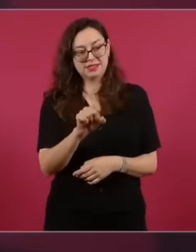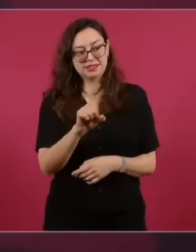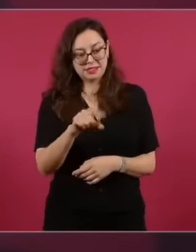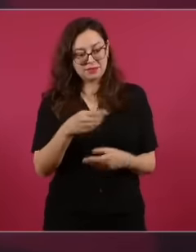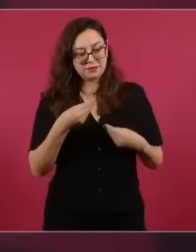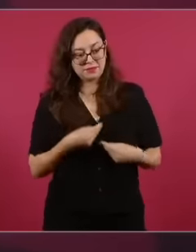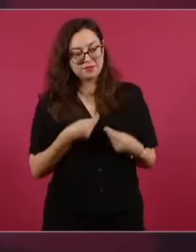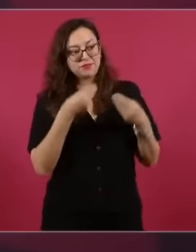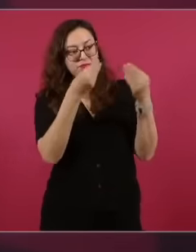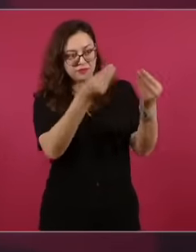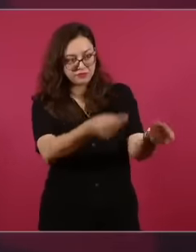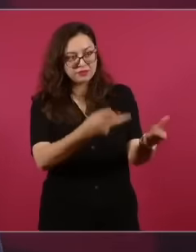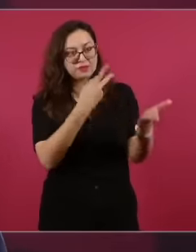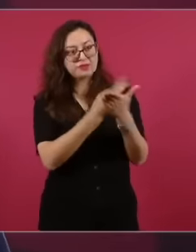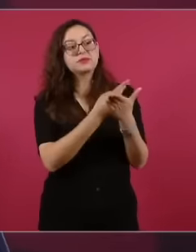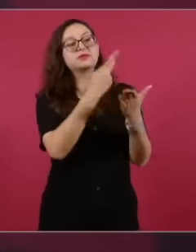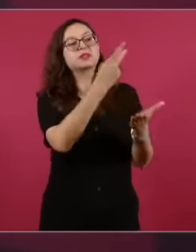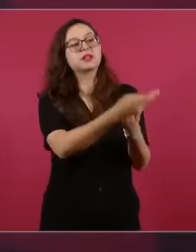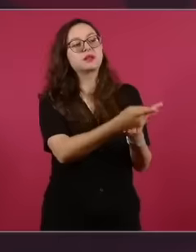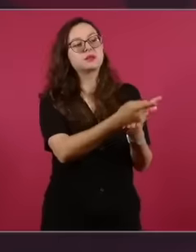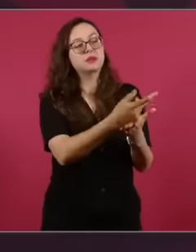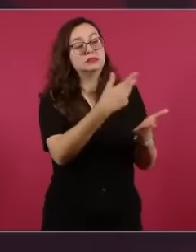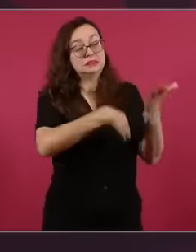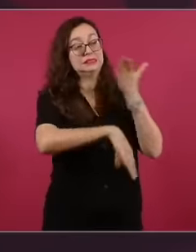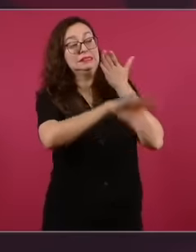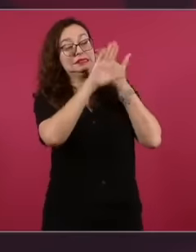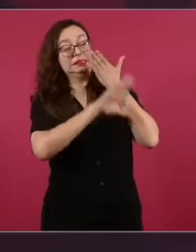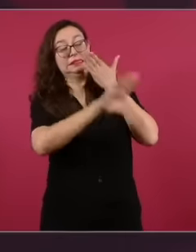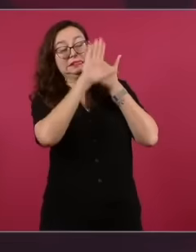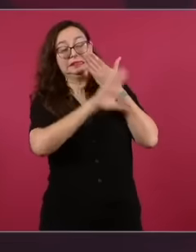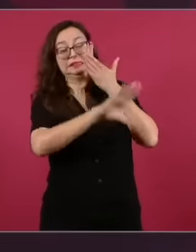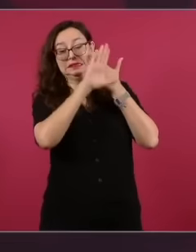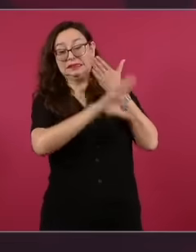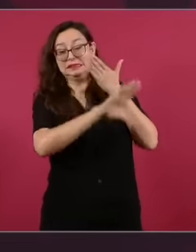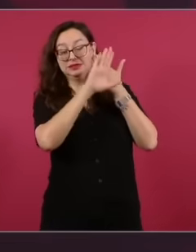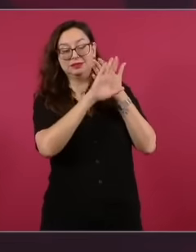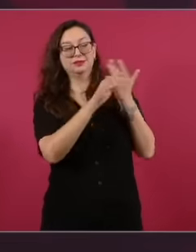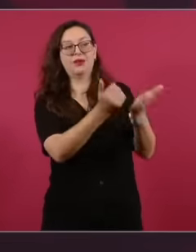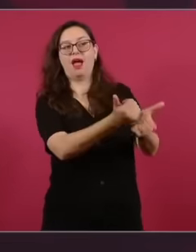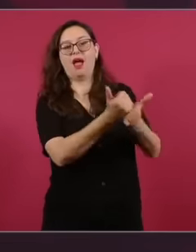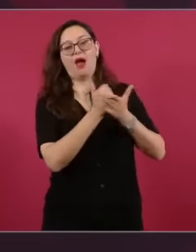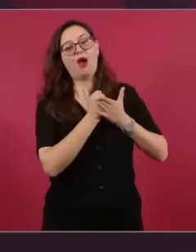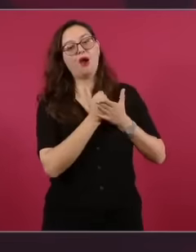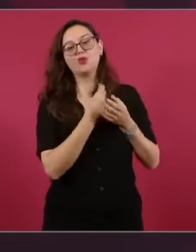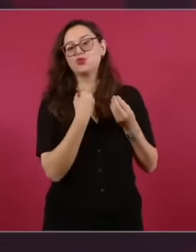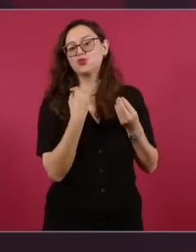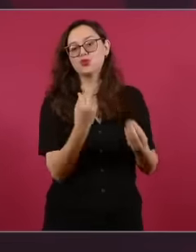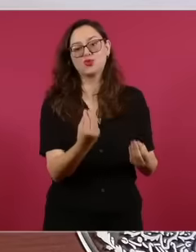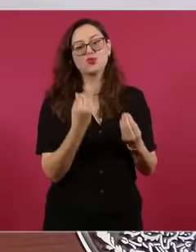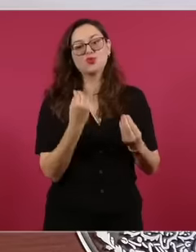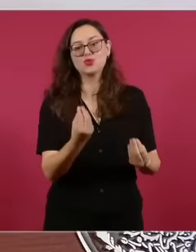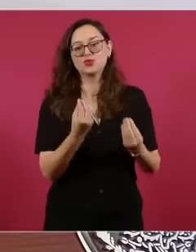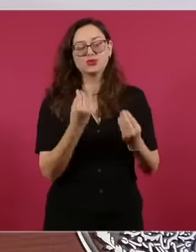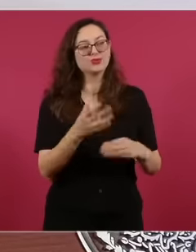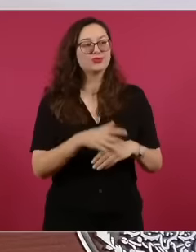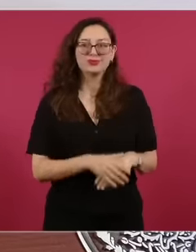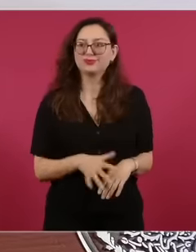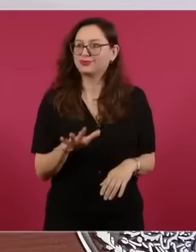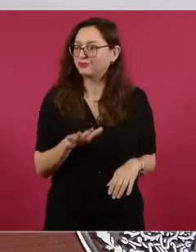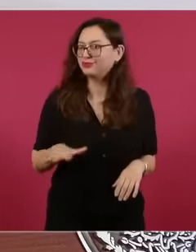to helping the transformation continue in our country